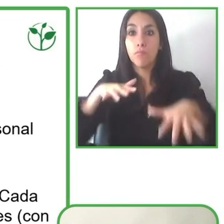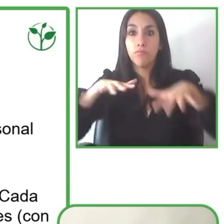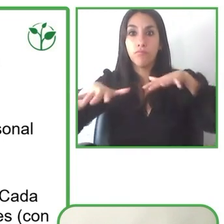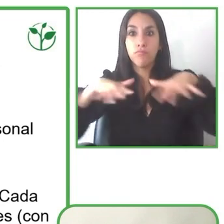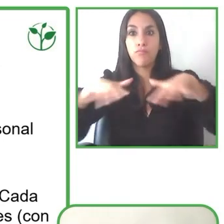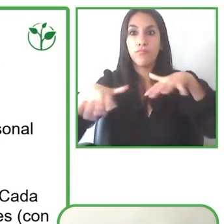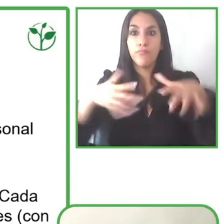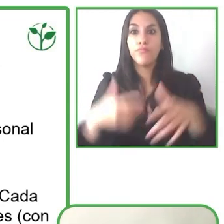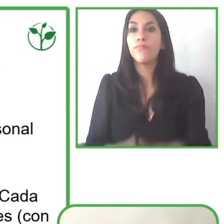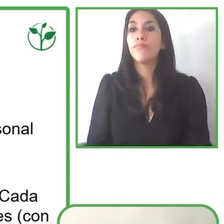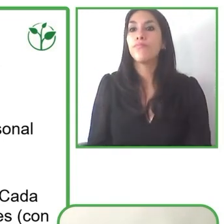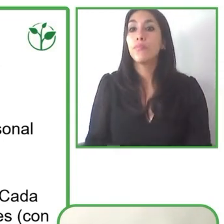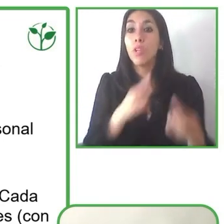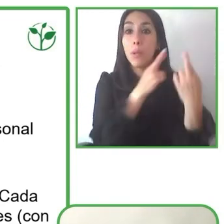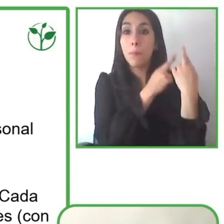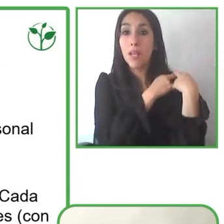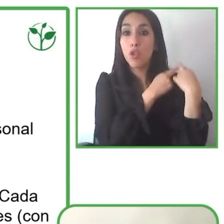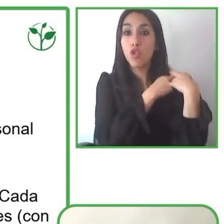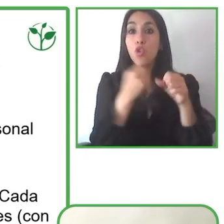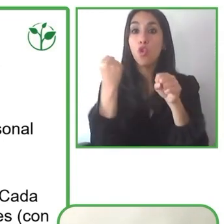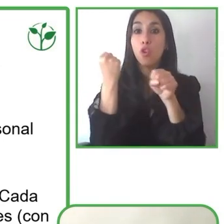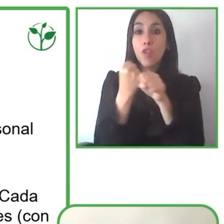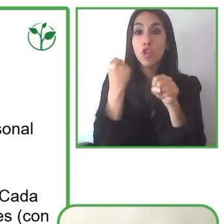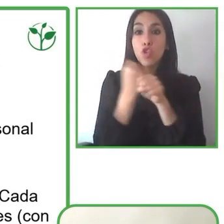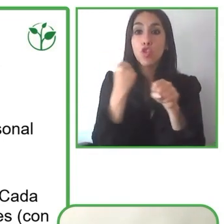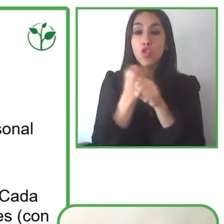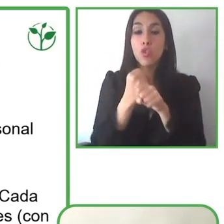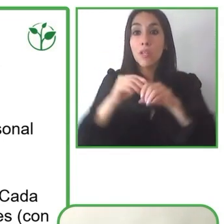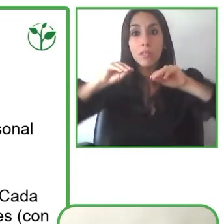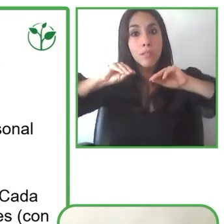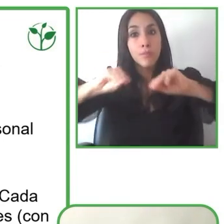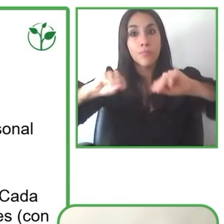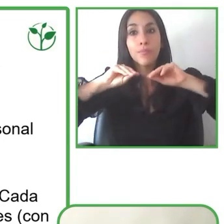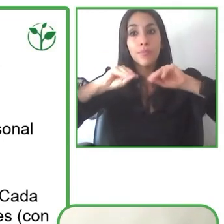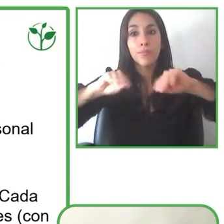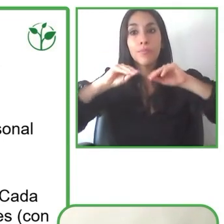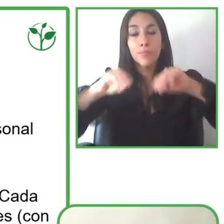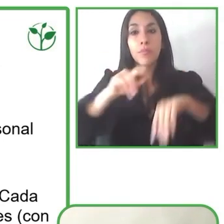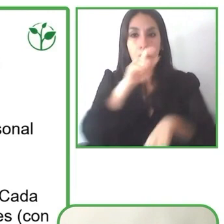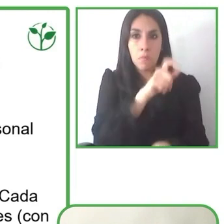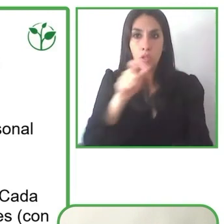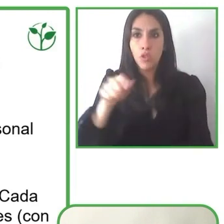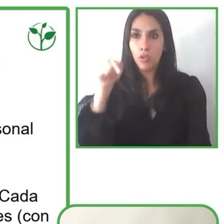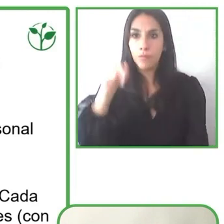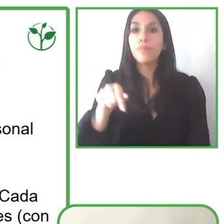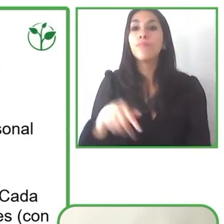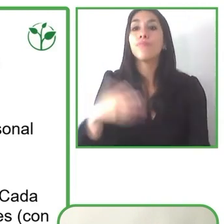training for our personnel, for our guides. For example, after COVID, we've seen that